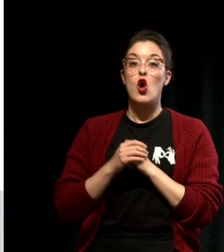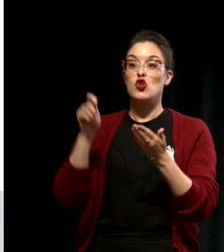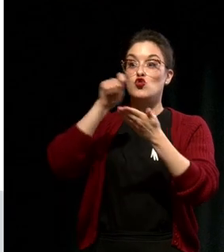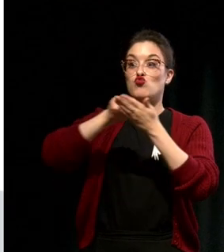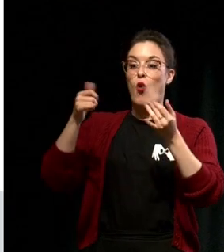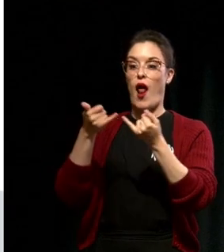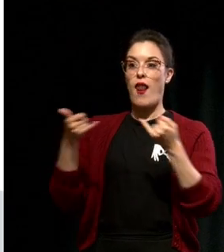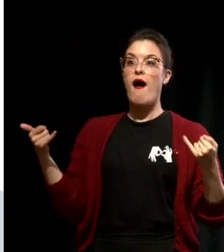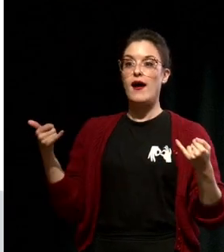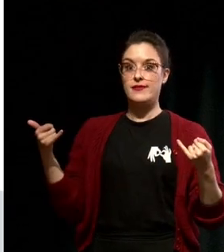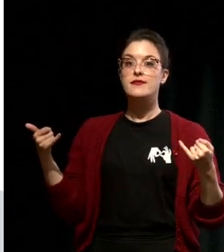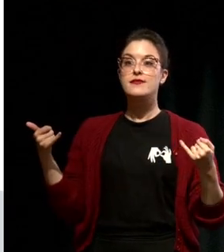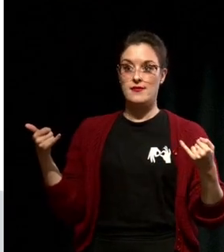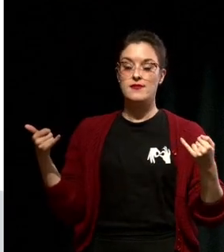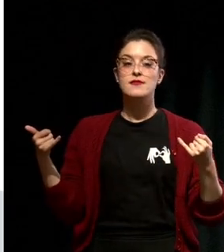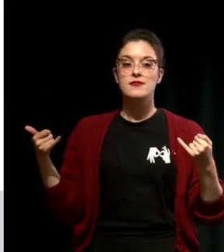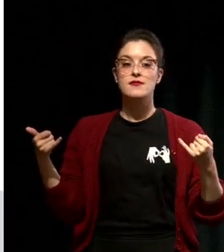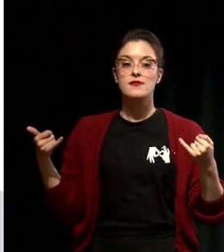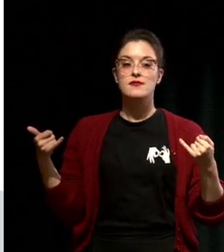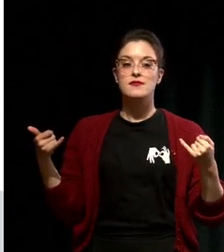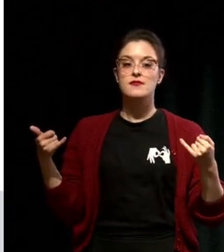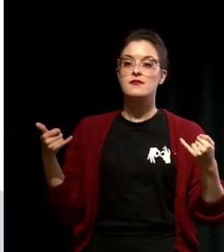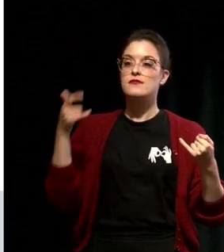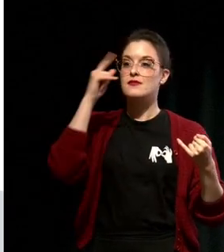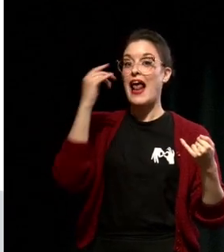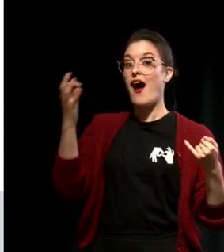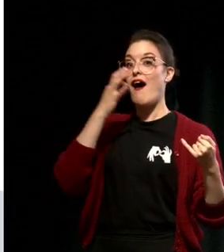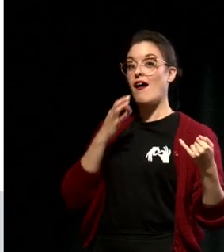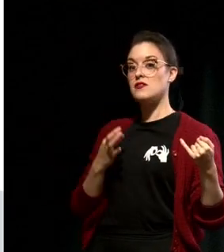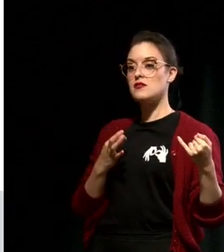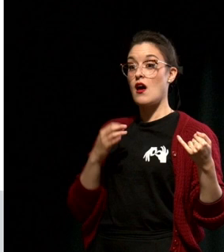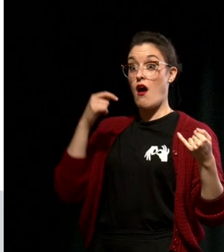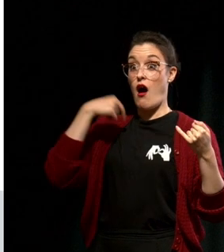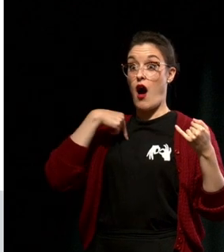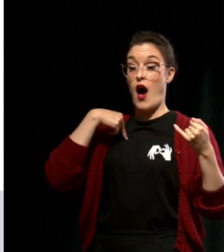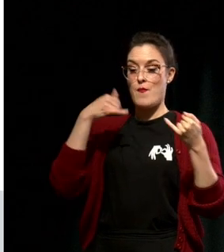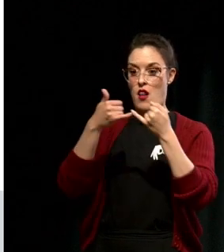line. Ask yourself, are you above the line, or below the line?